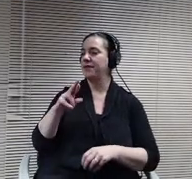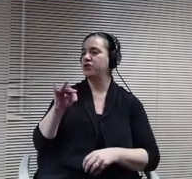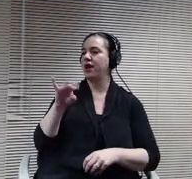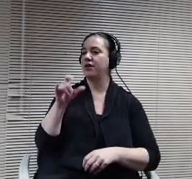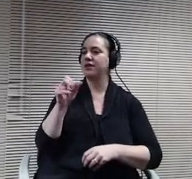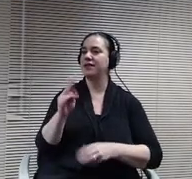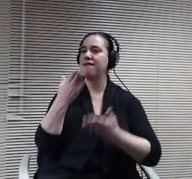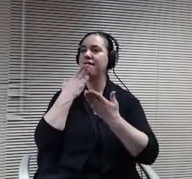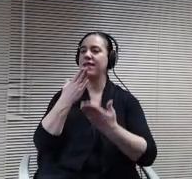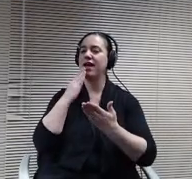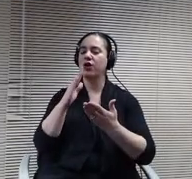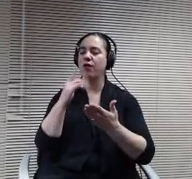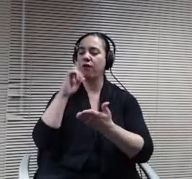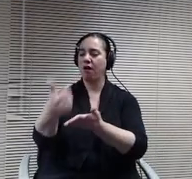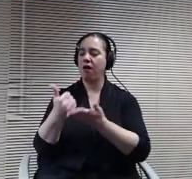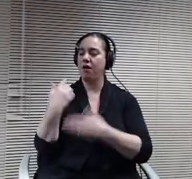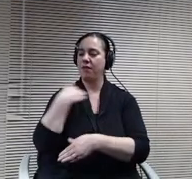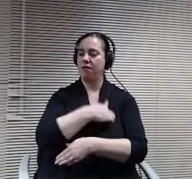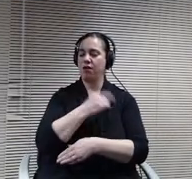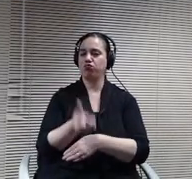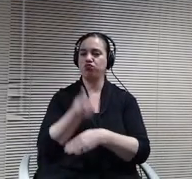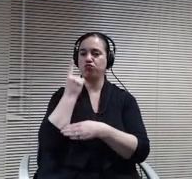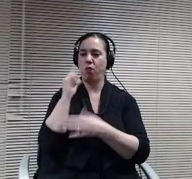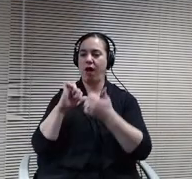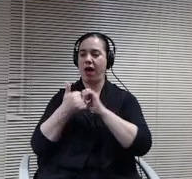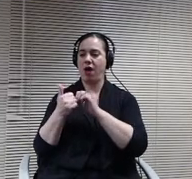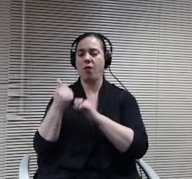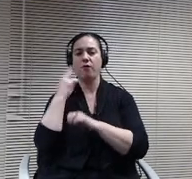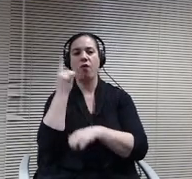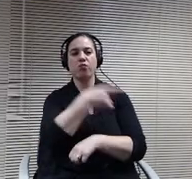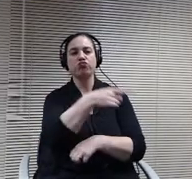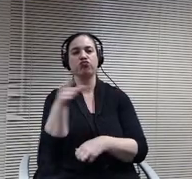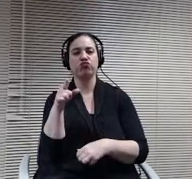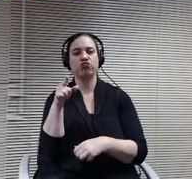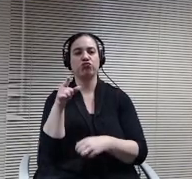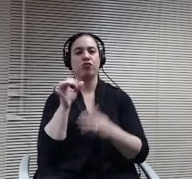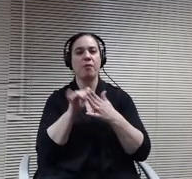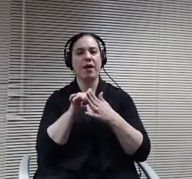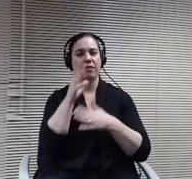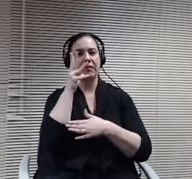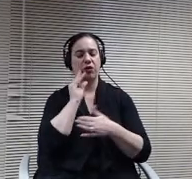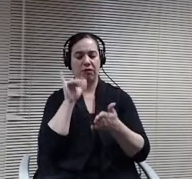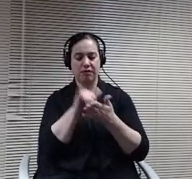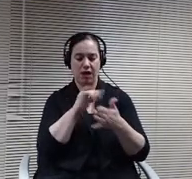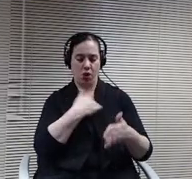connect, you know. And for those of you have been on this journey, we started with jobs of the future, right? Where